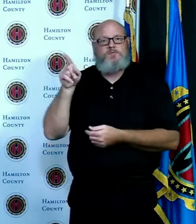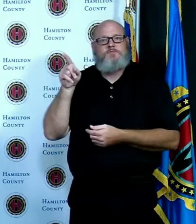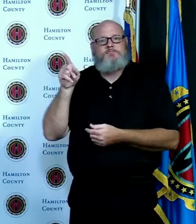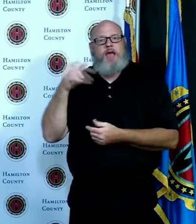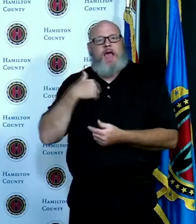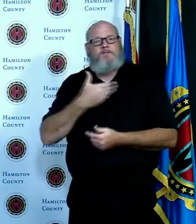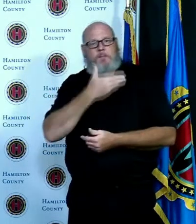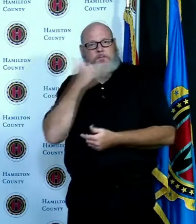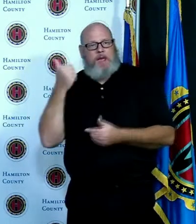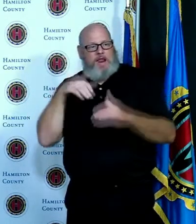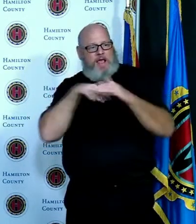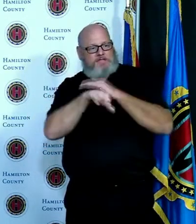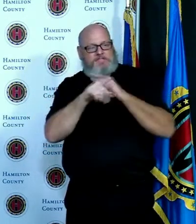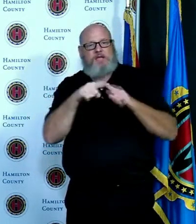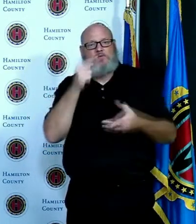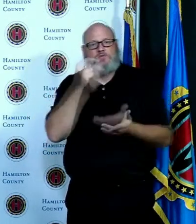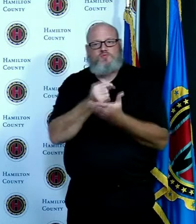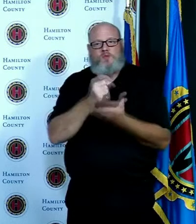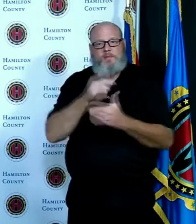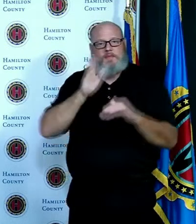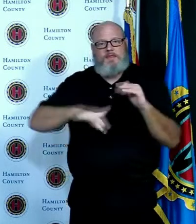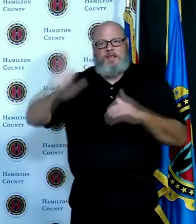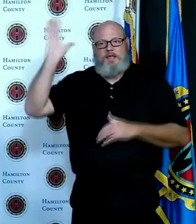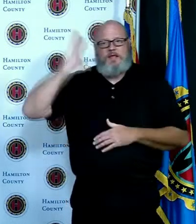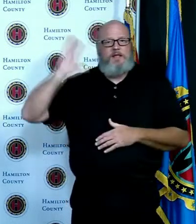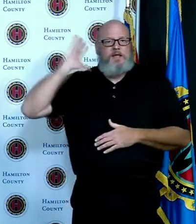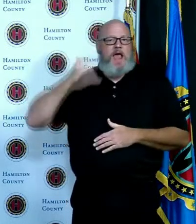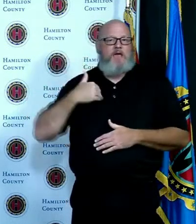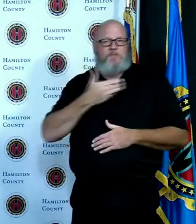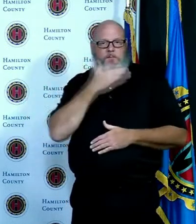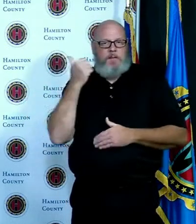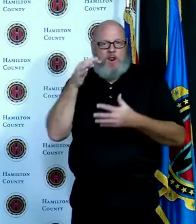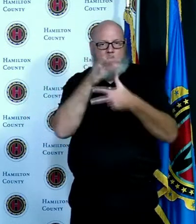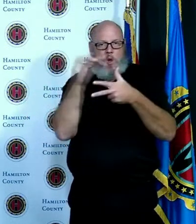more tools available now than when they first started trying to treat Covid in the early days